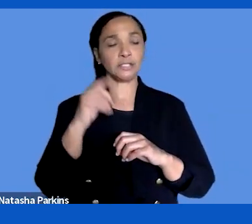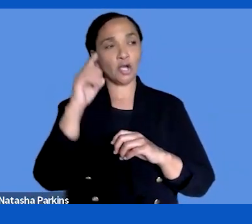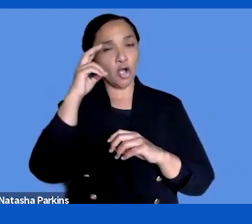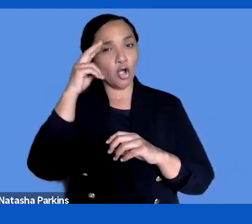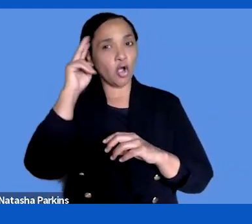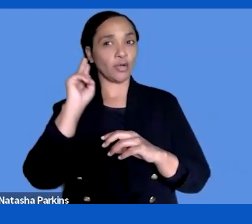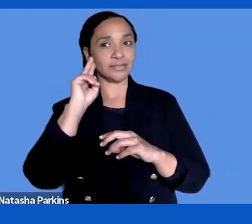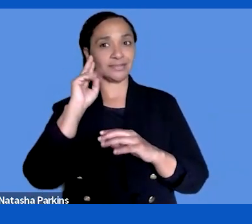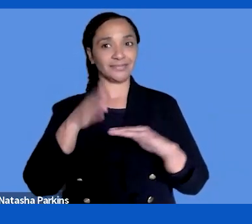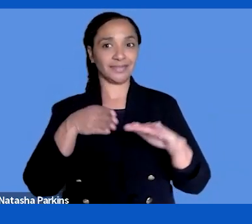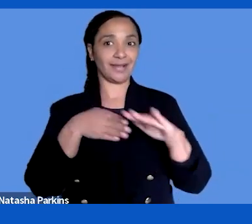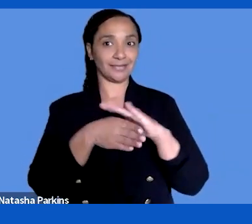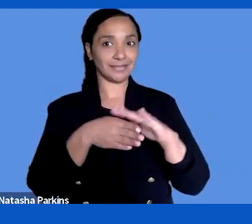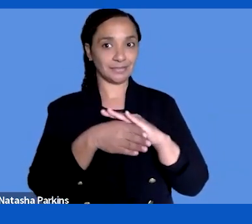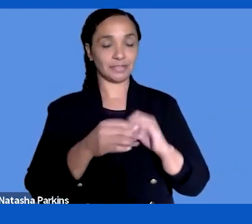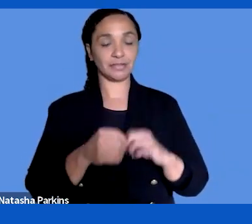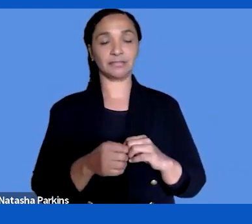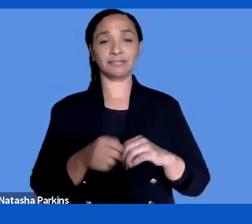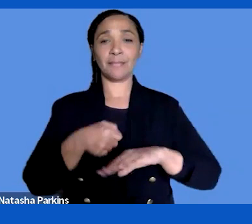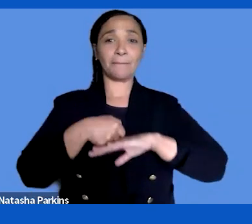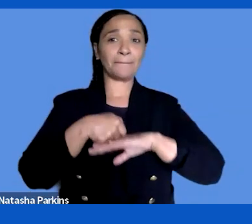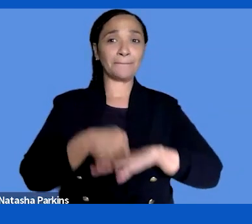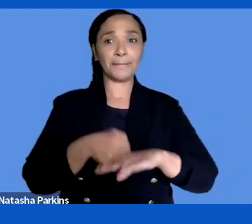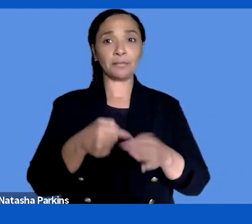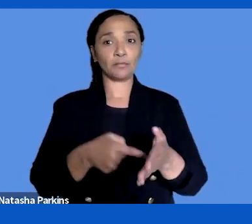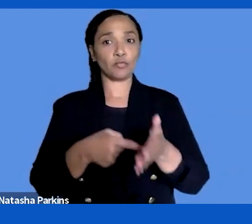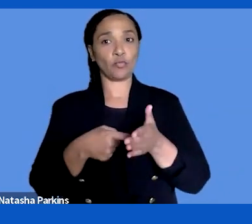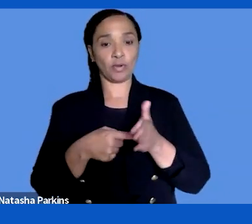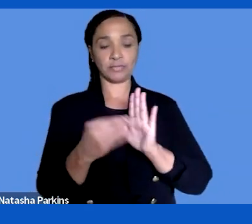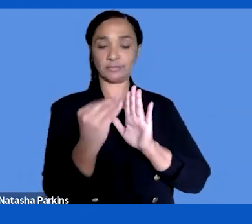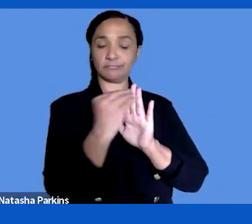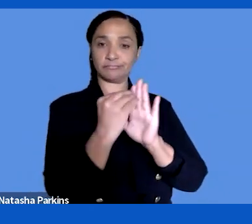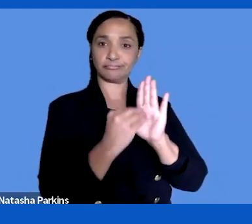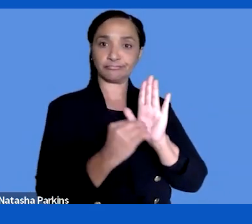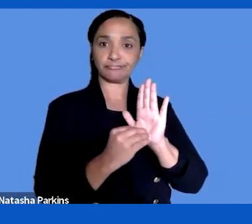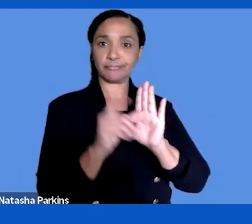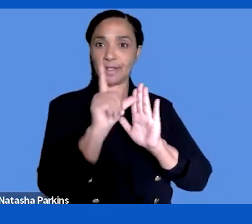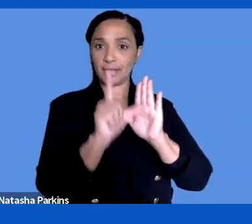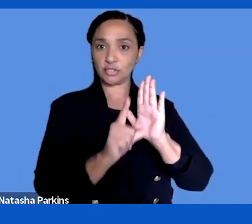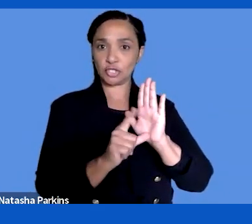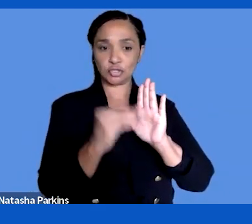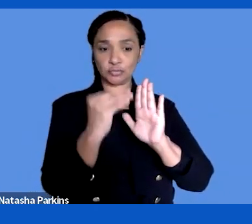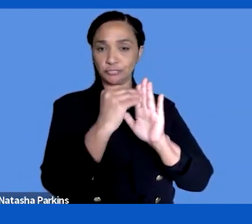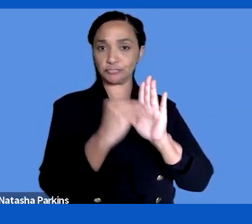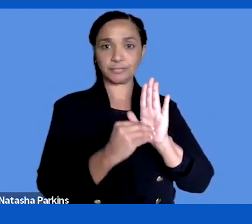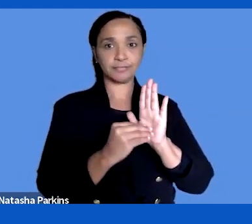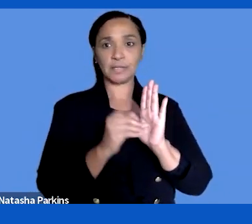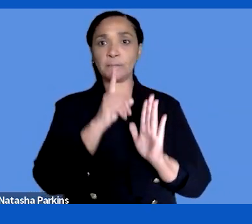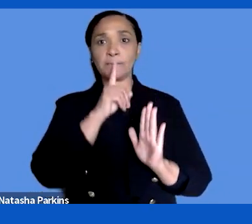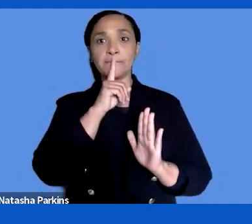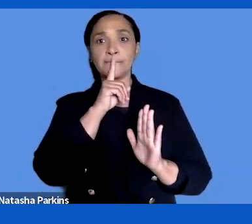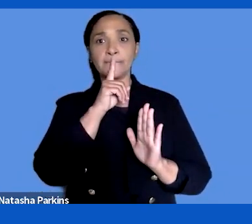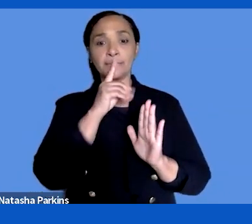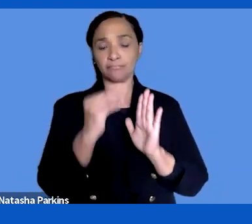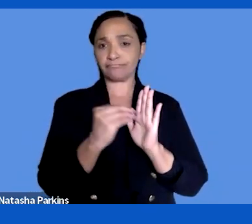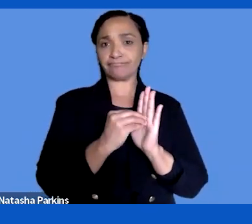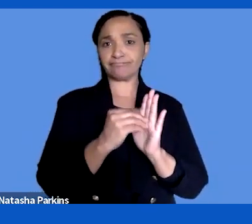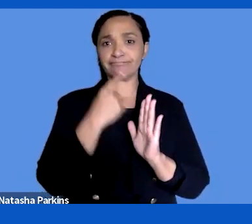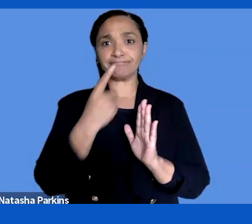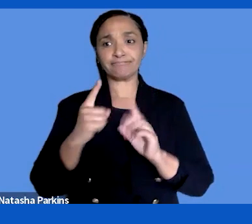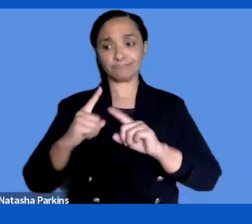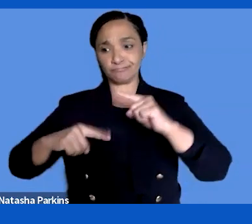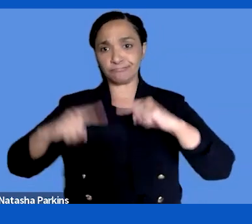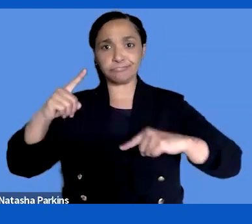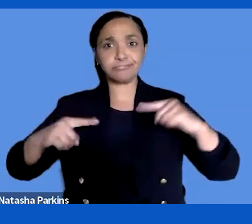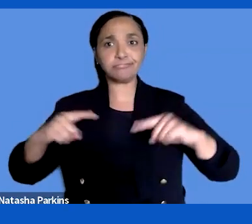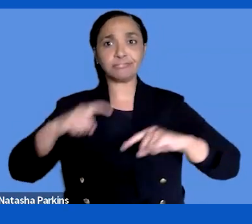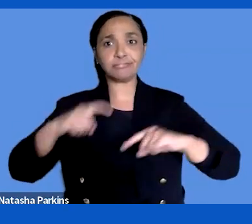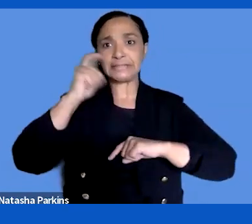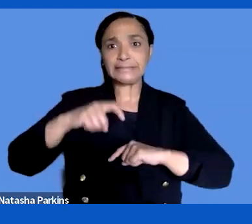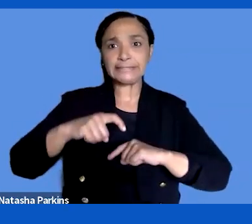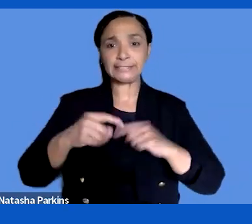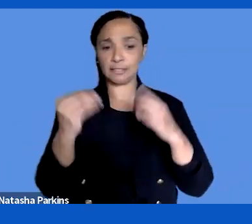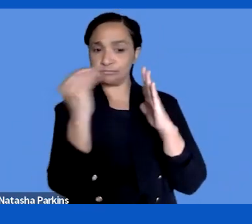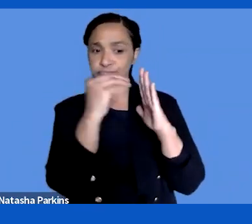the minimum requirements in legislation don't cover all the different needs. There are people